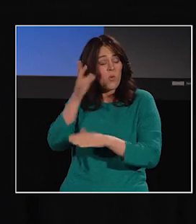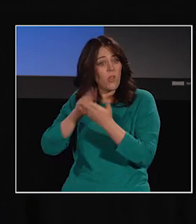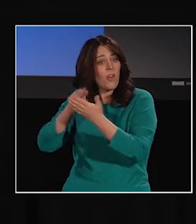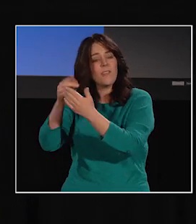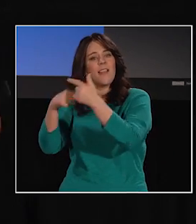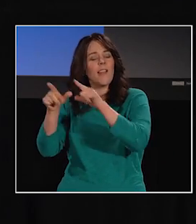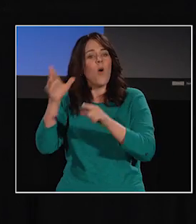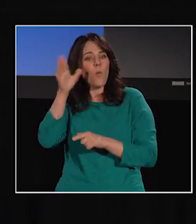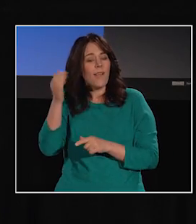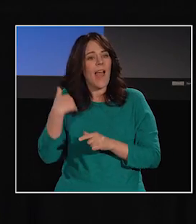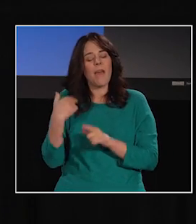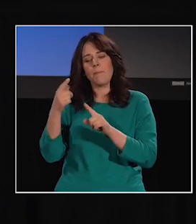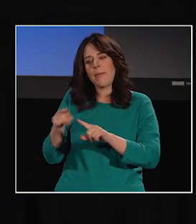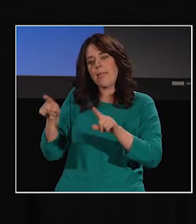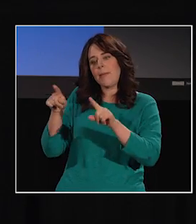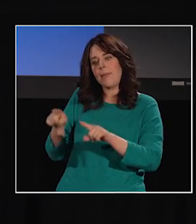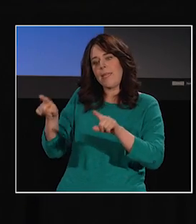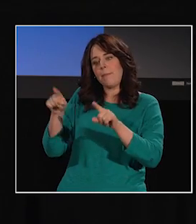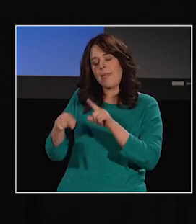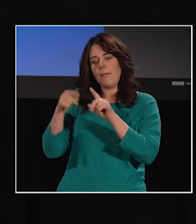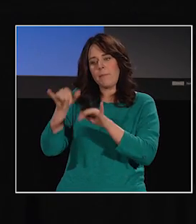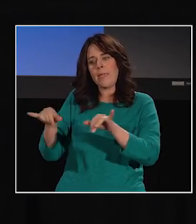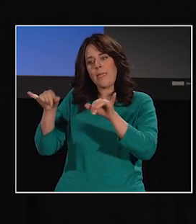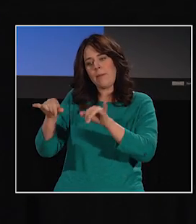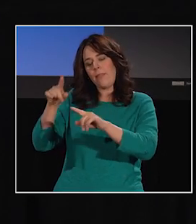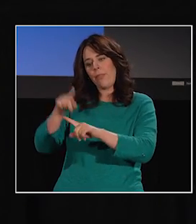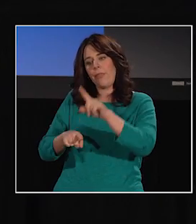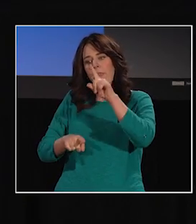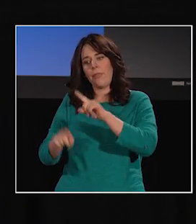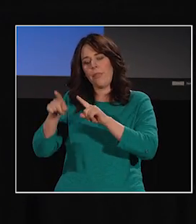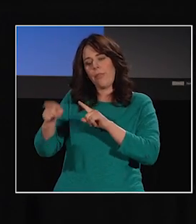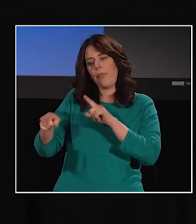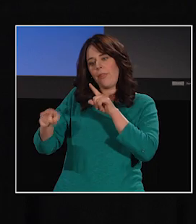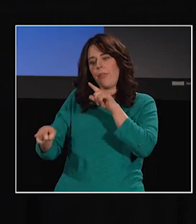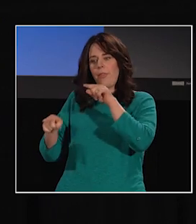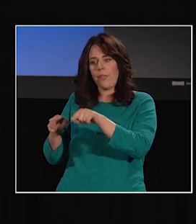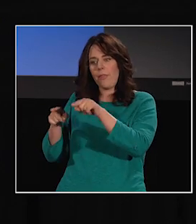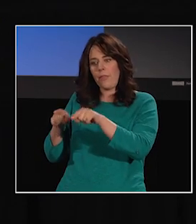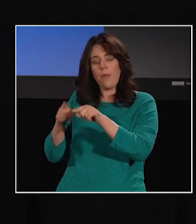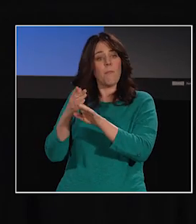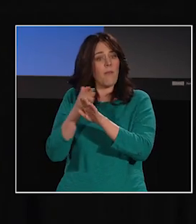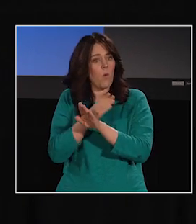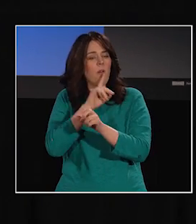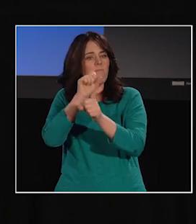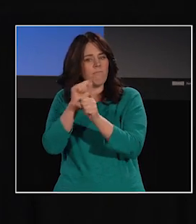use rhythmic and repetitive movements of their hands and fingers before they use real signs.